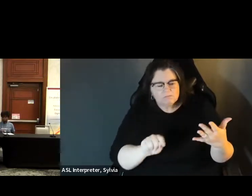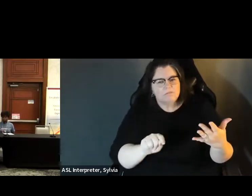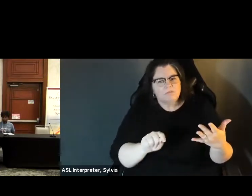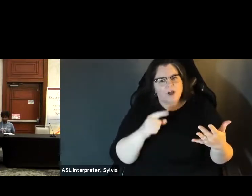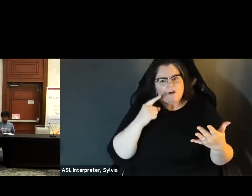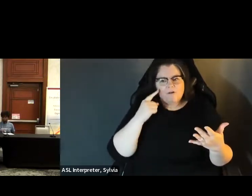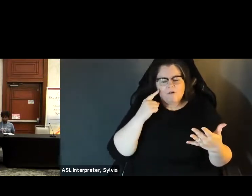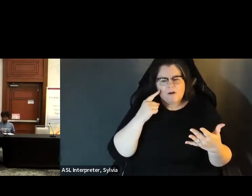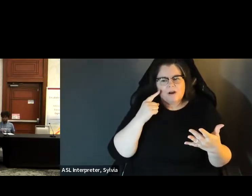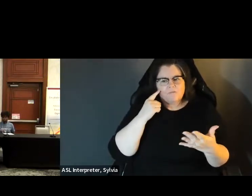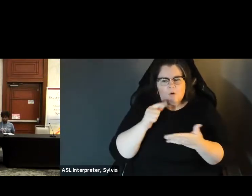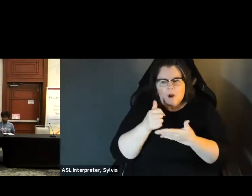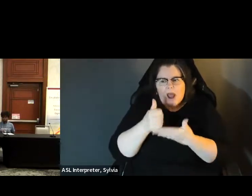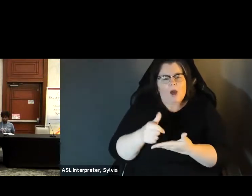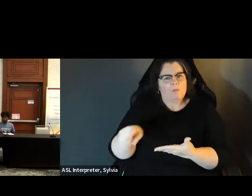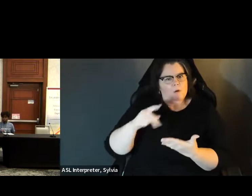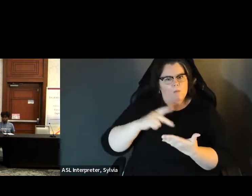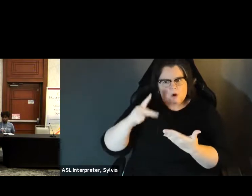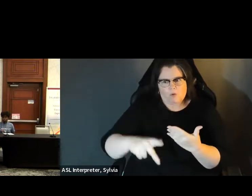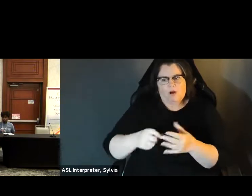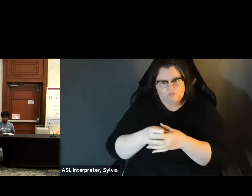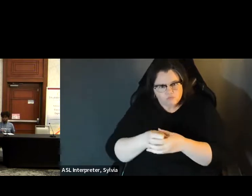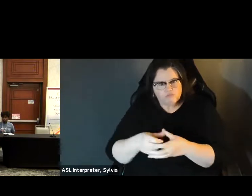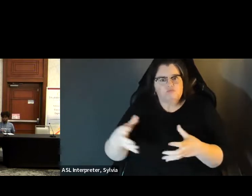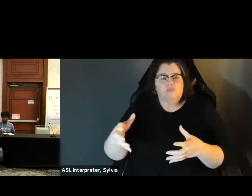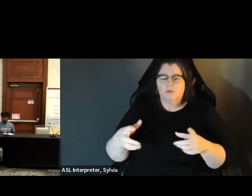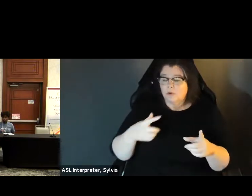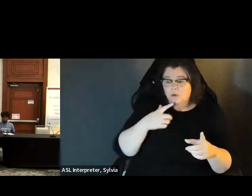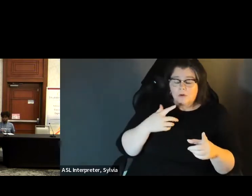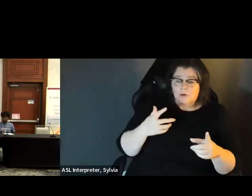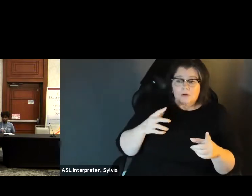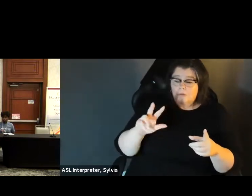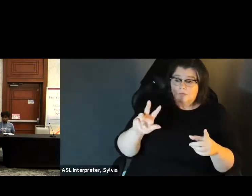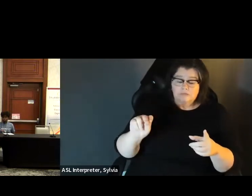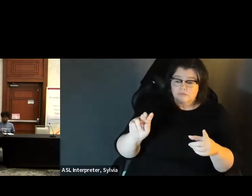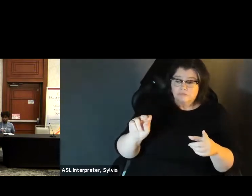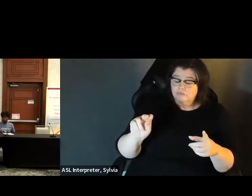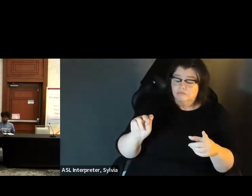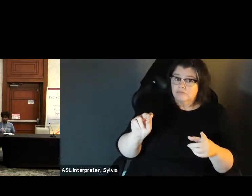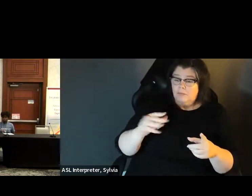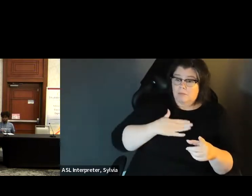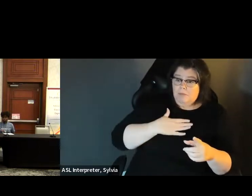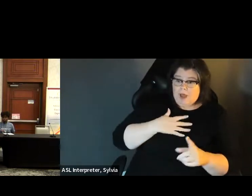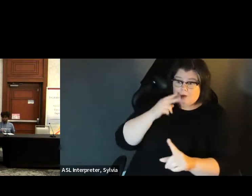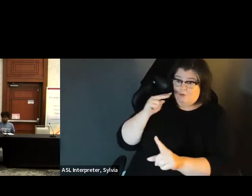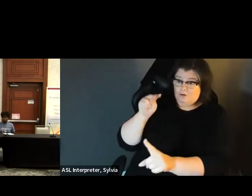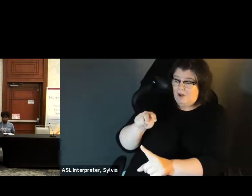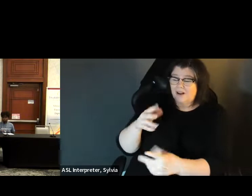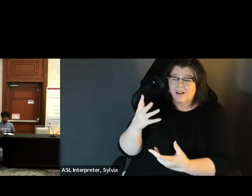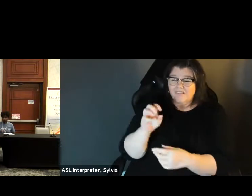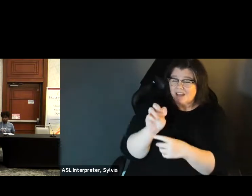wondering, What are whatever the data points upon which this program will grow? » From our perspective, it's a